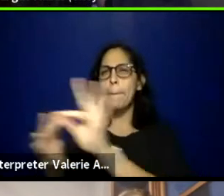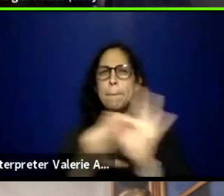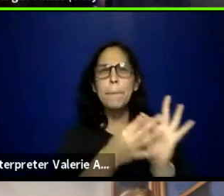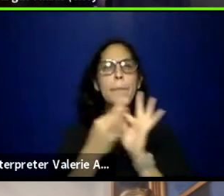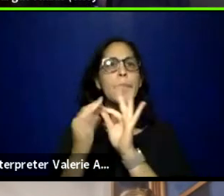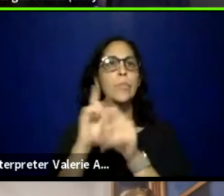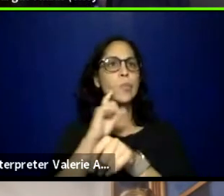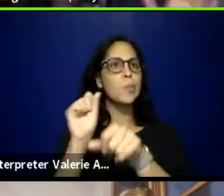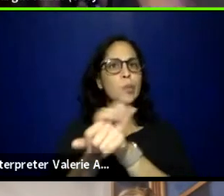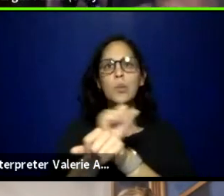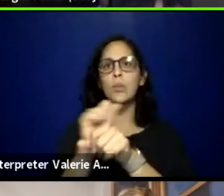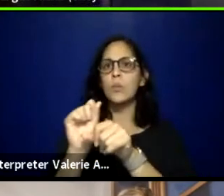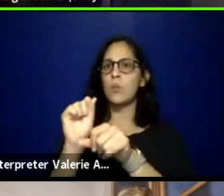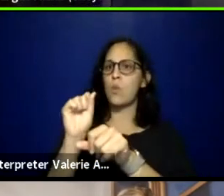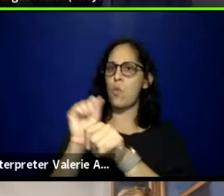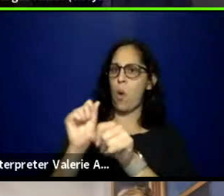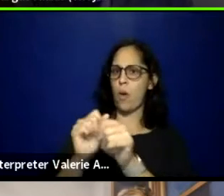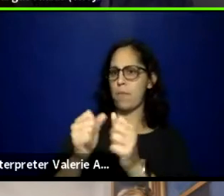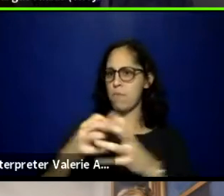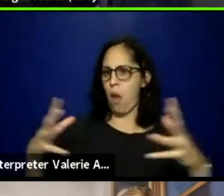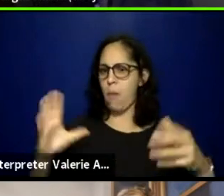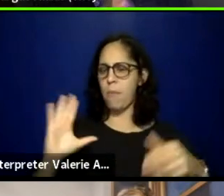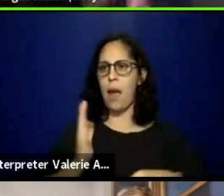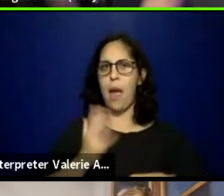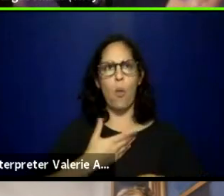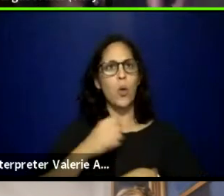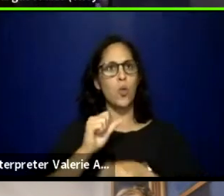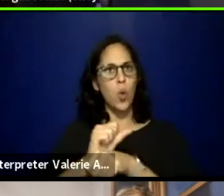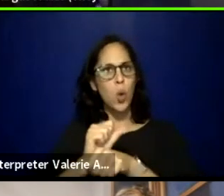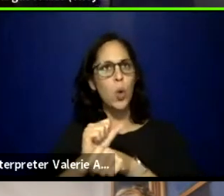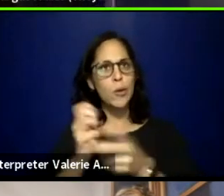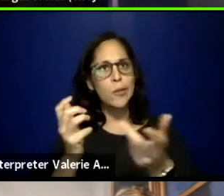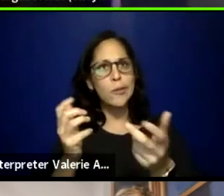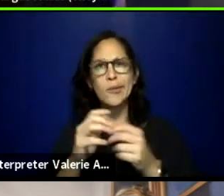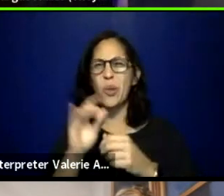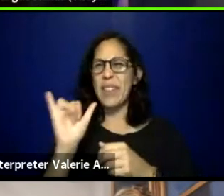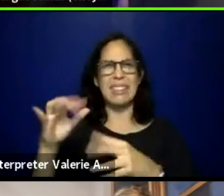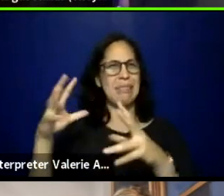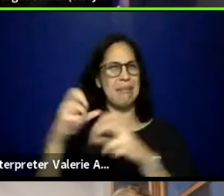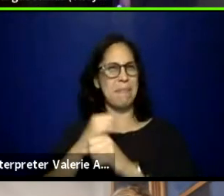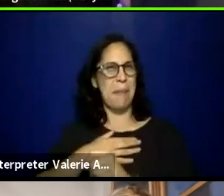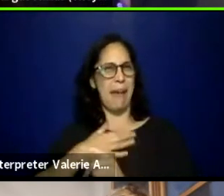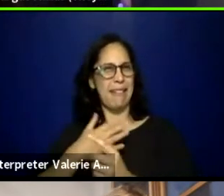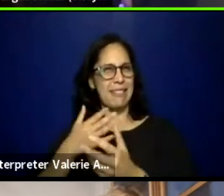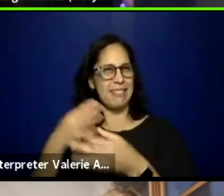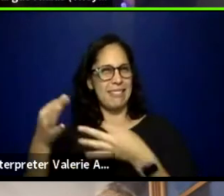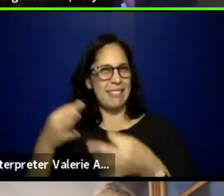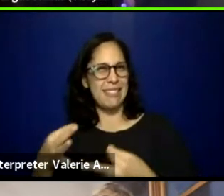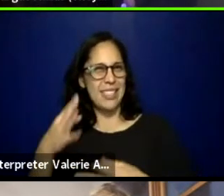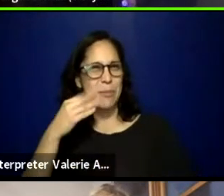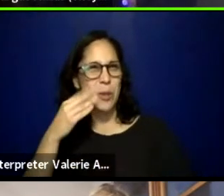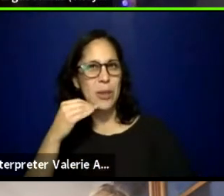So, yeah, that's just a little bit about that and I'll send it over to whoever wants to expand on that or yeah.